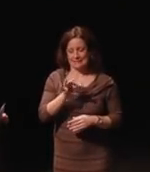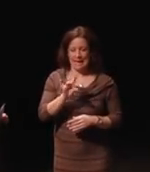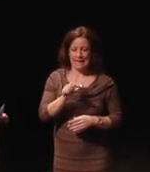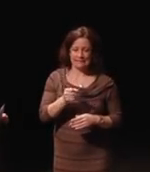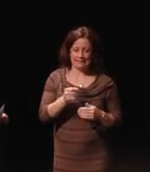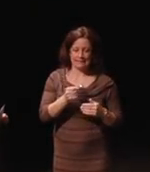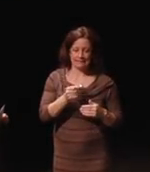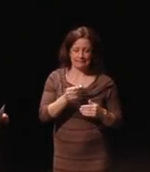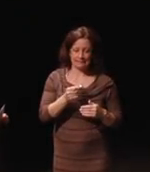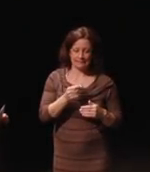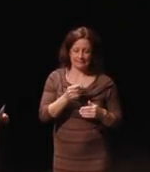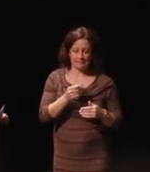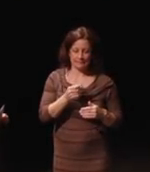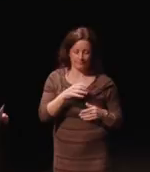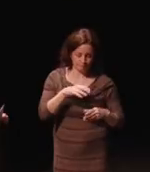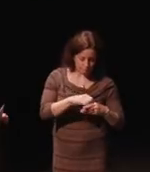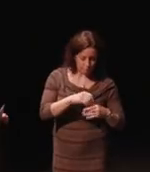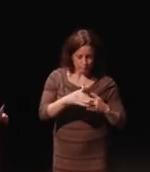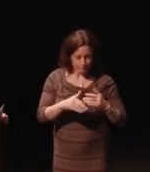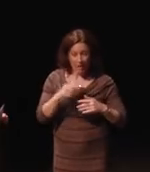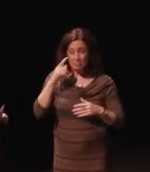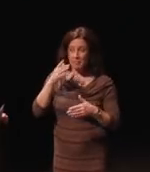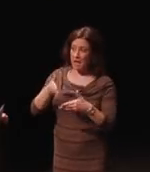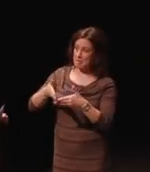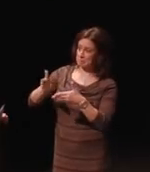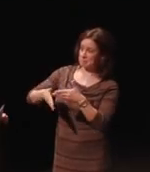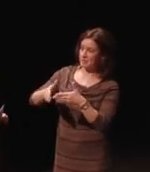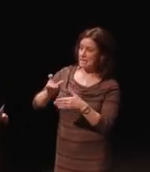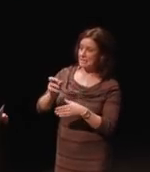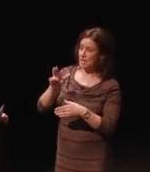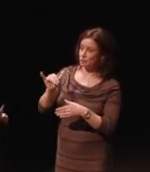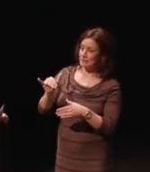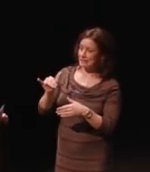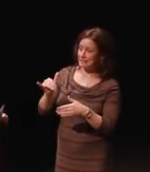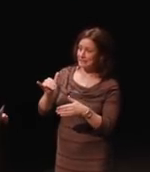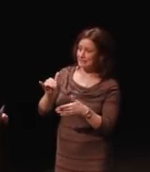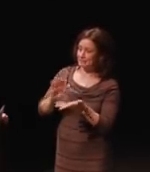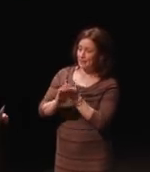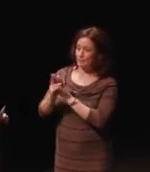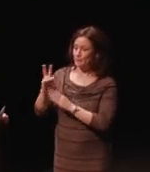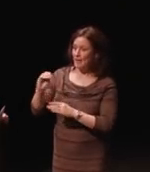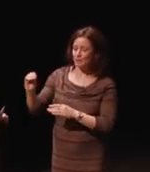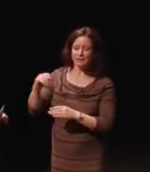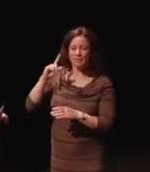the turn of the century and then all of a sudden this thing called the Internet and the World Wide Web got developed and it was like,